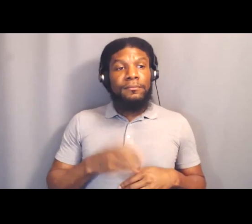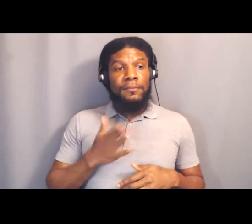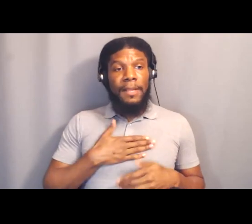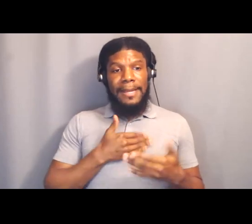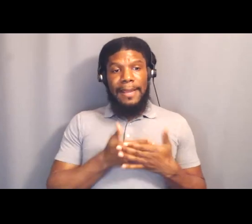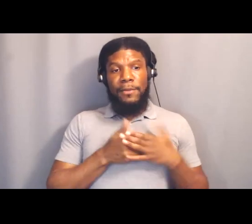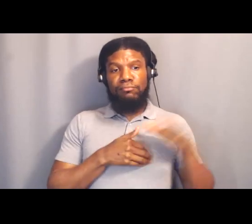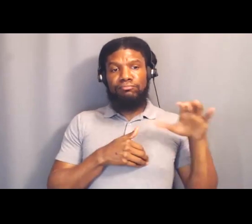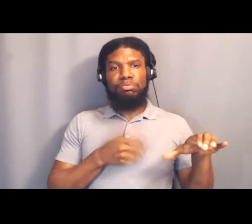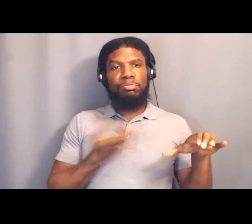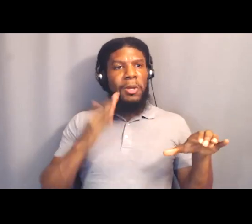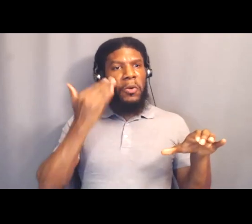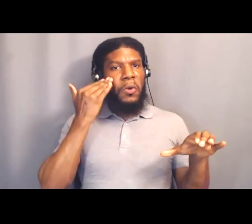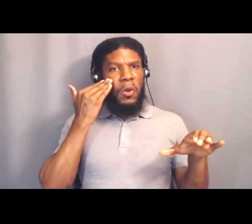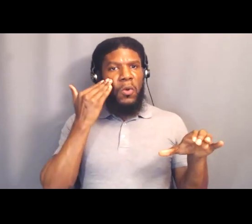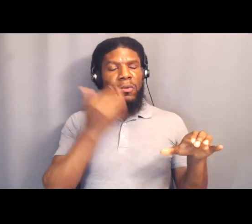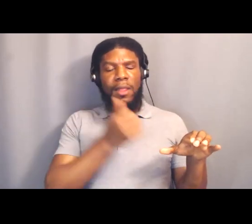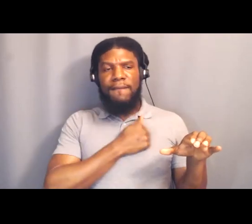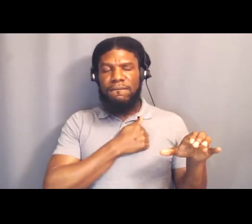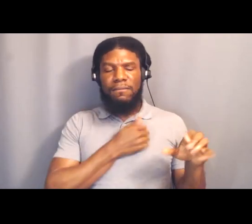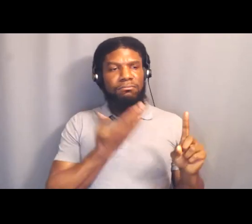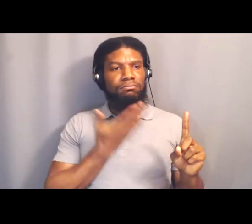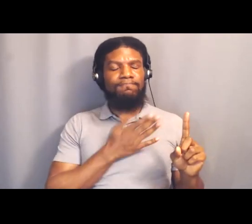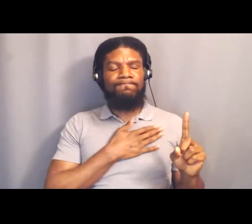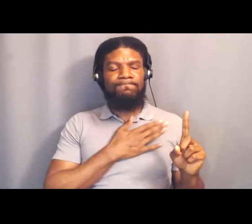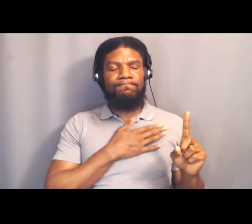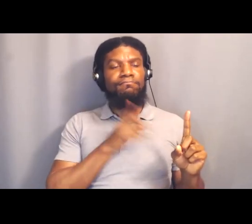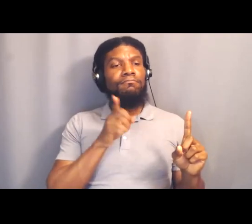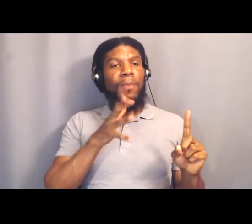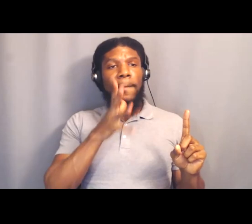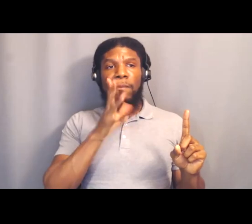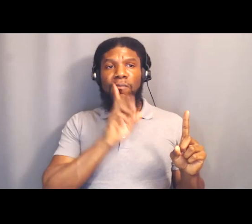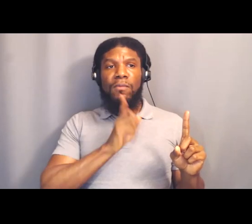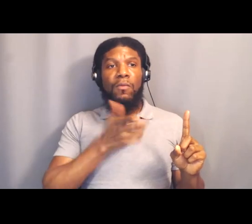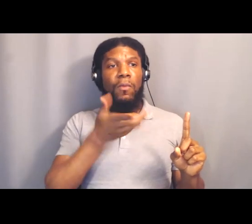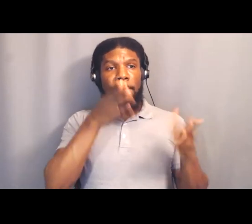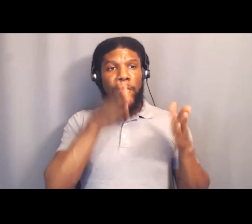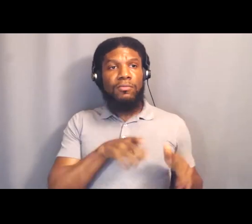her mother, was one of the people who welcomed me into the neighborhood 20 years ago.